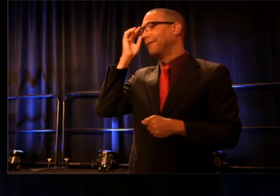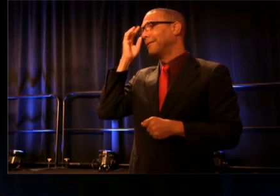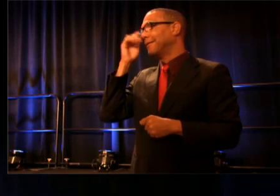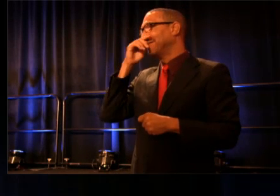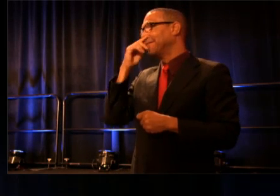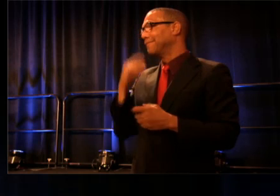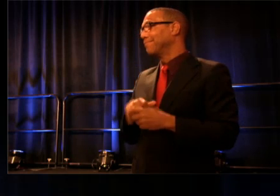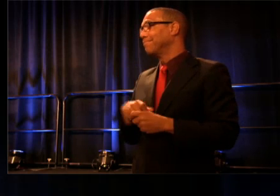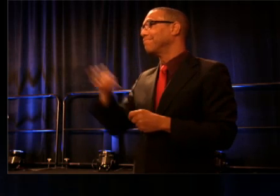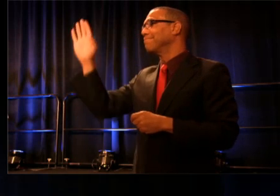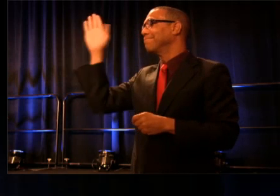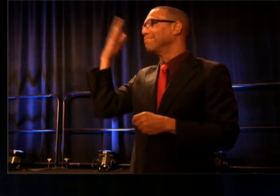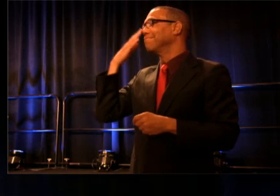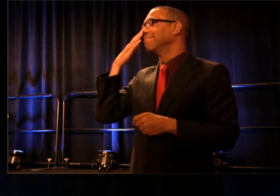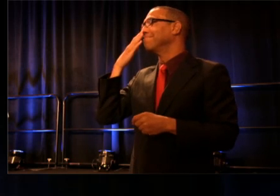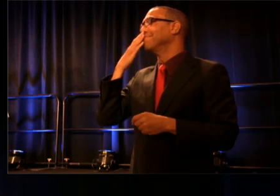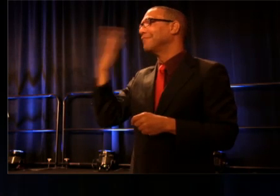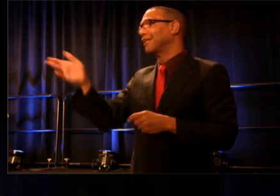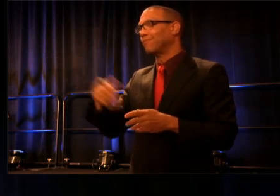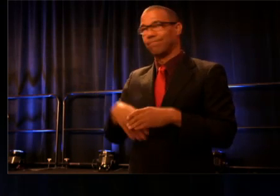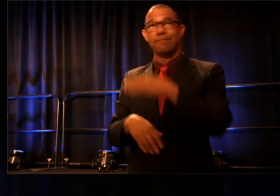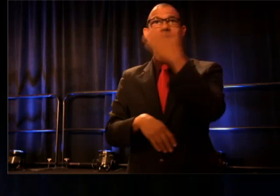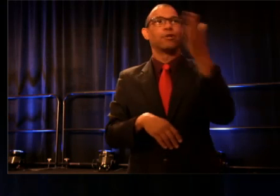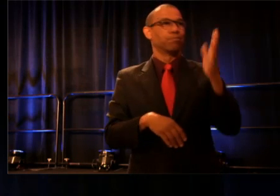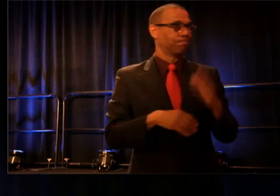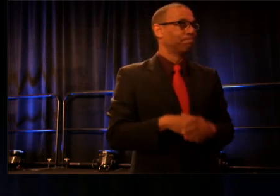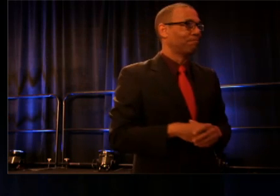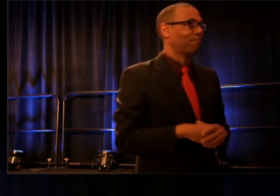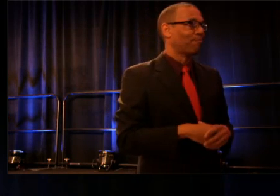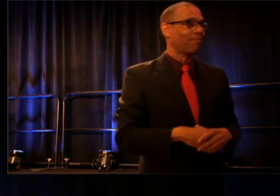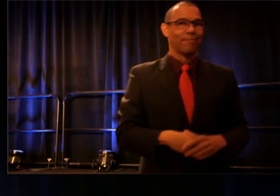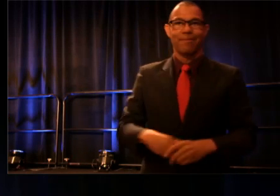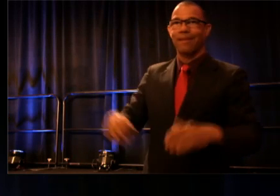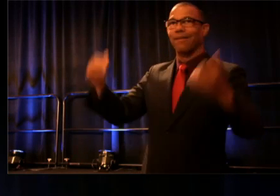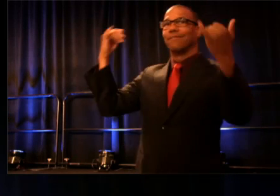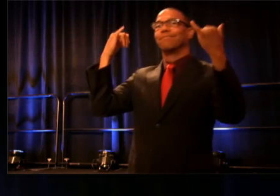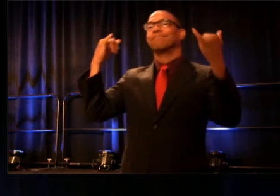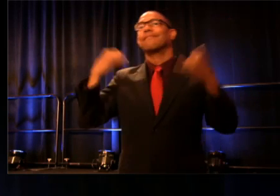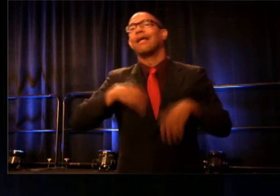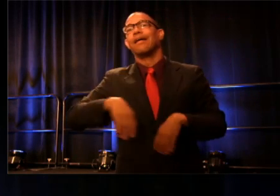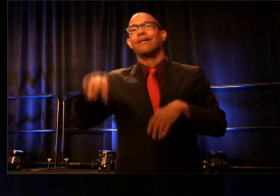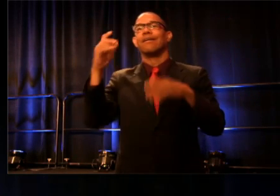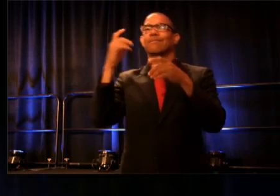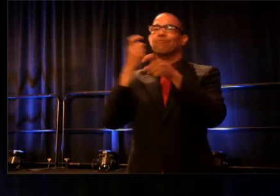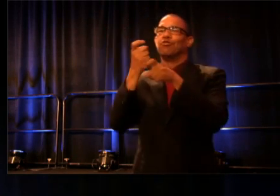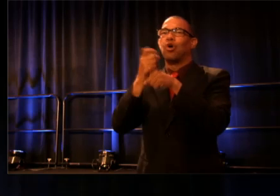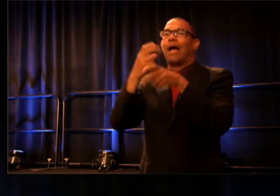Thank you. So now, there's a joke that I named my son Diego